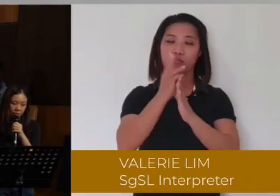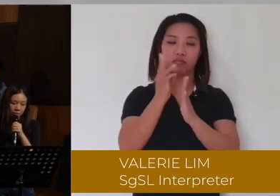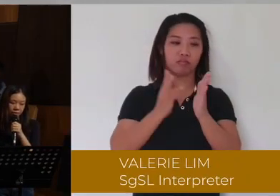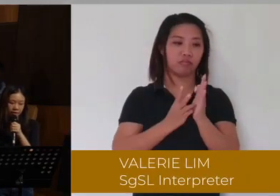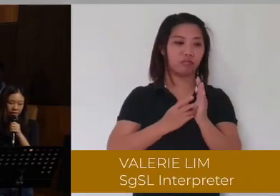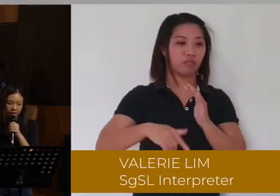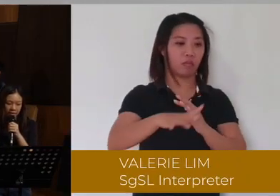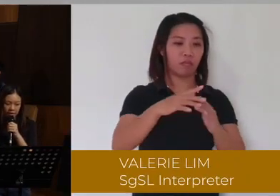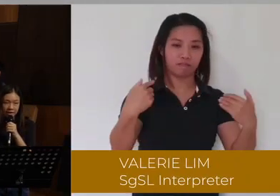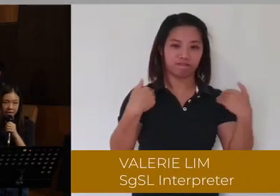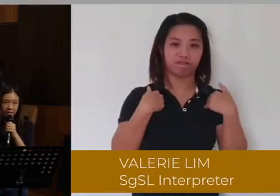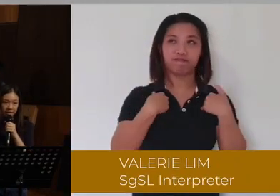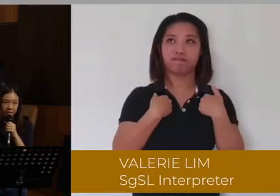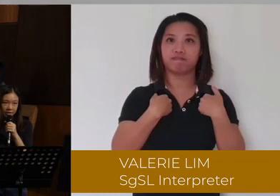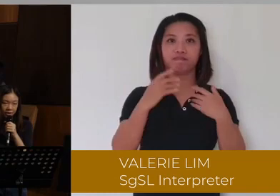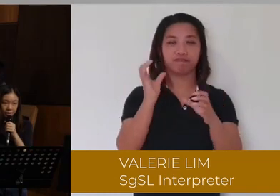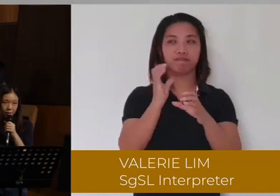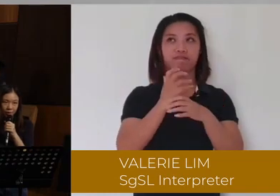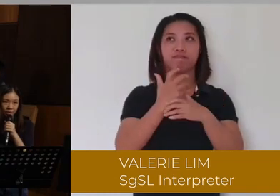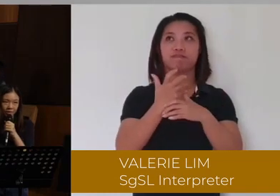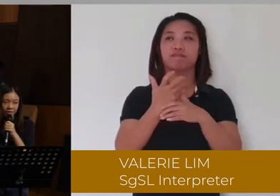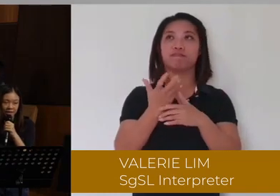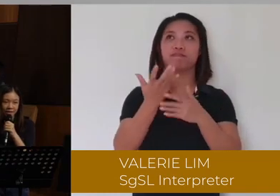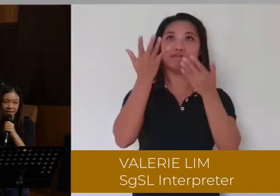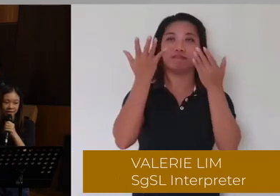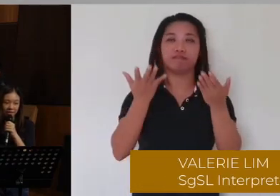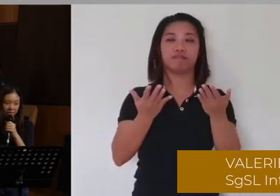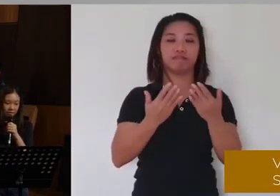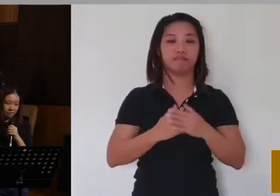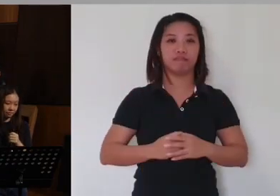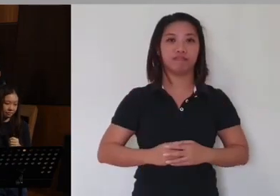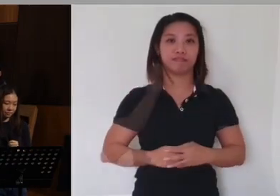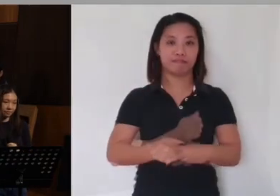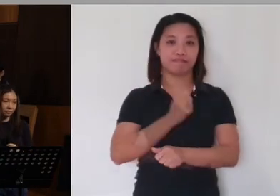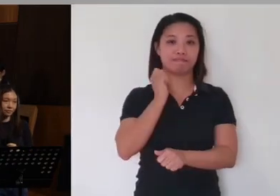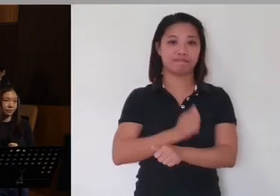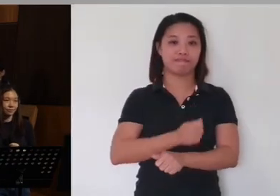will they existed and were created."